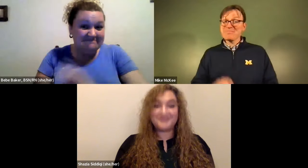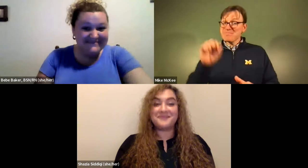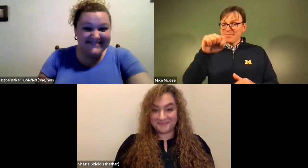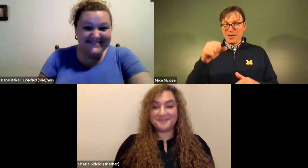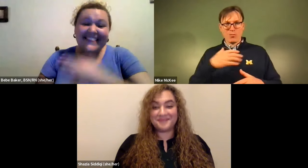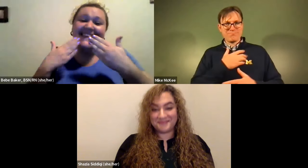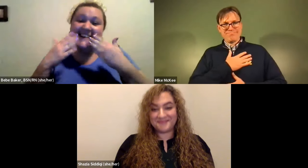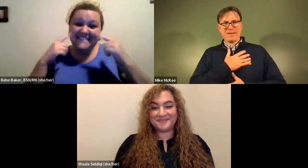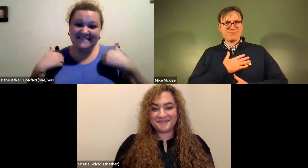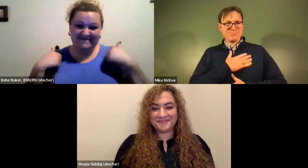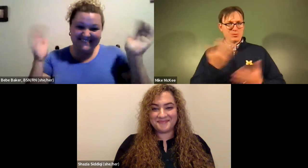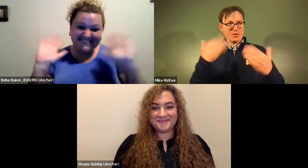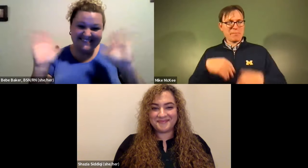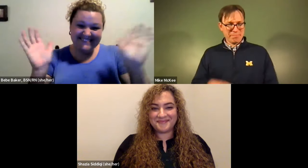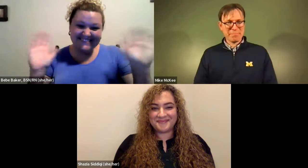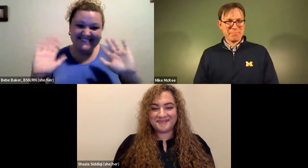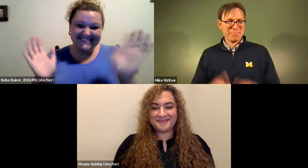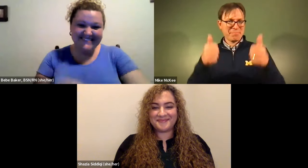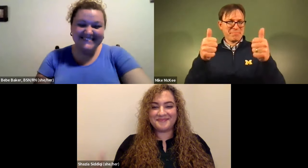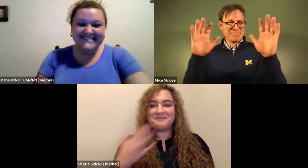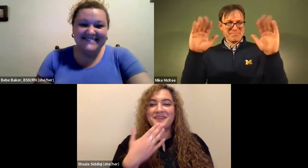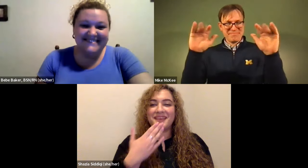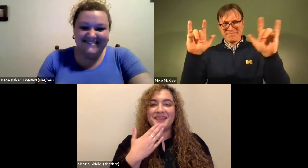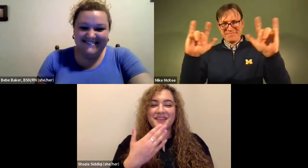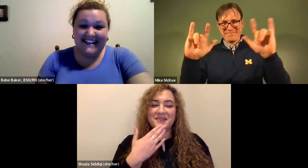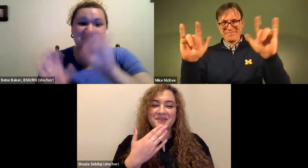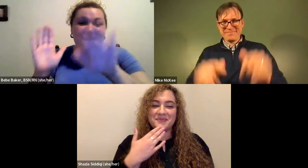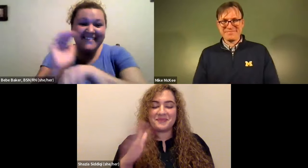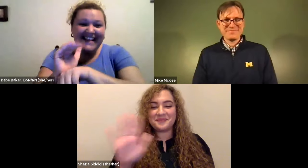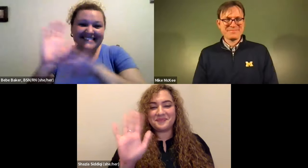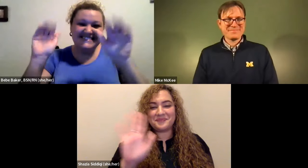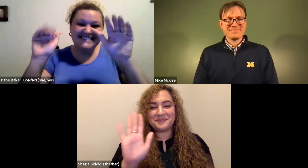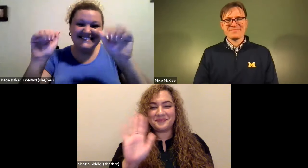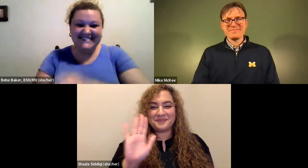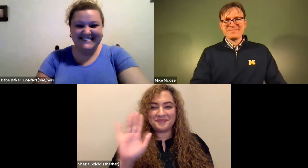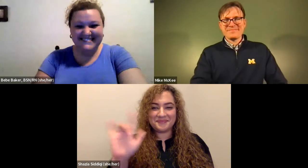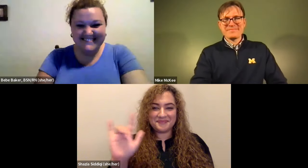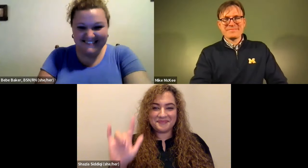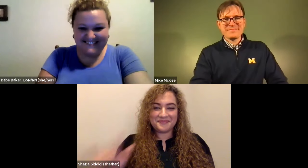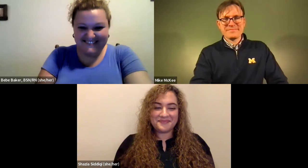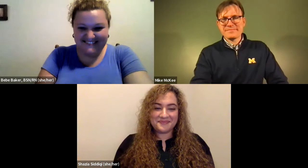Cristine Saunders: And I hope to be here next time. Cristine Saunders: thanks for having me. James Cech: glad to have you come back alright. Cristine Saunders: Thanks everyone.